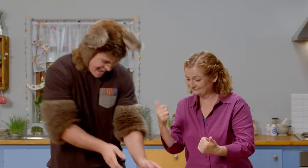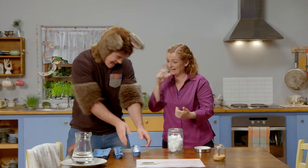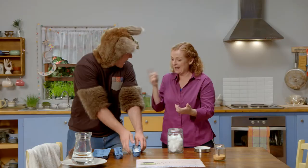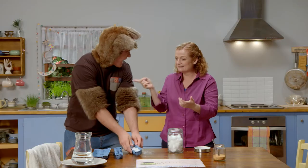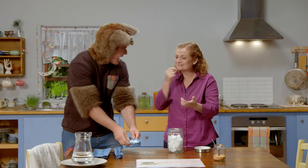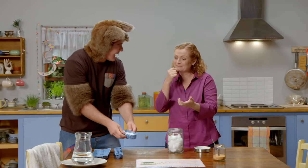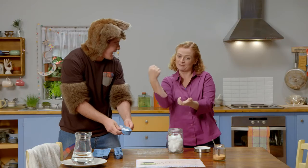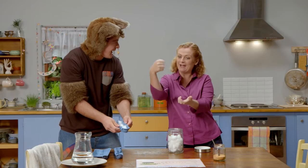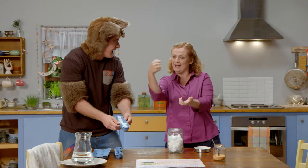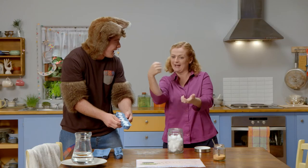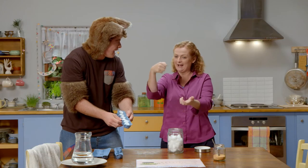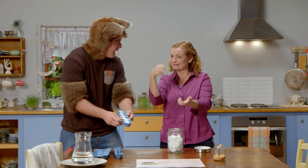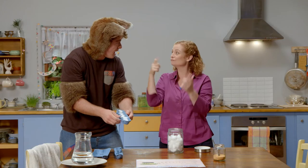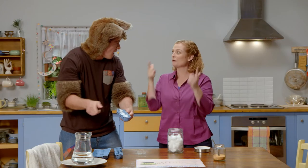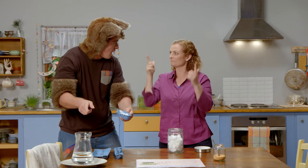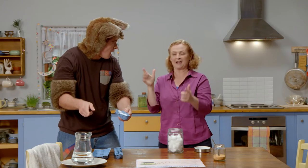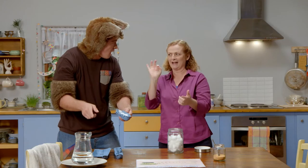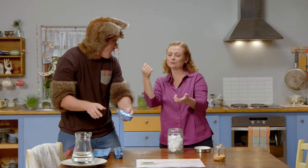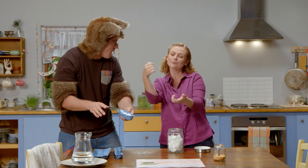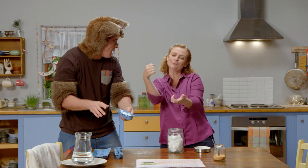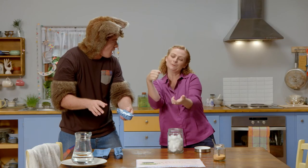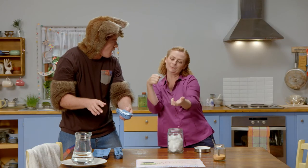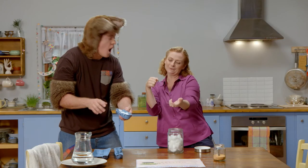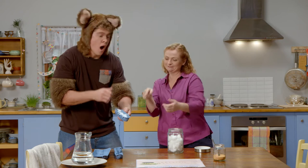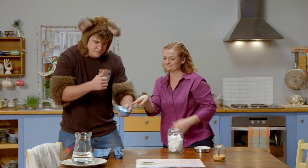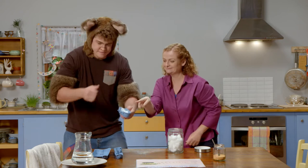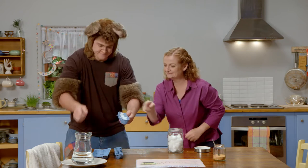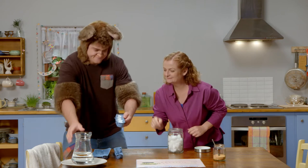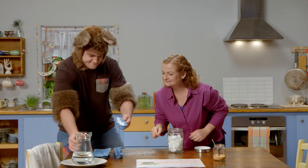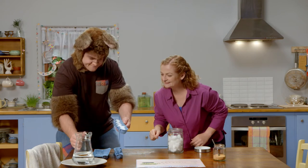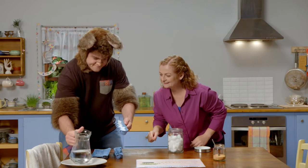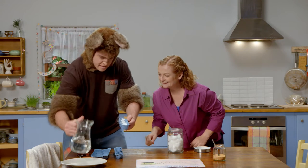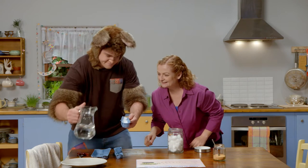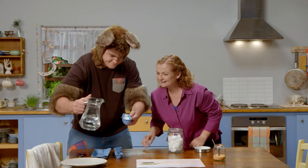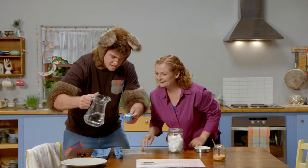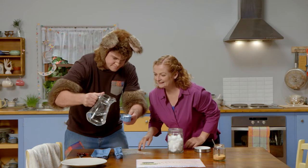so can you please pour a little bit of water onto the cotton wool. Not too much. Okay.